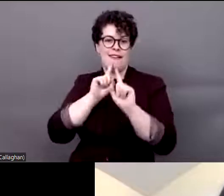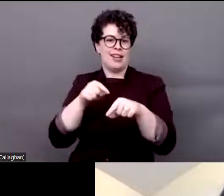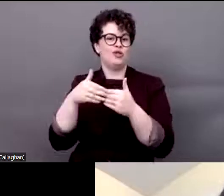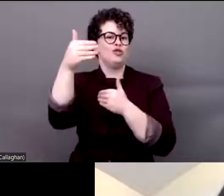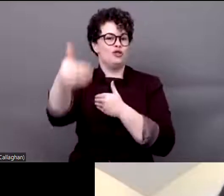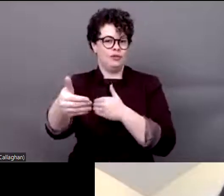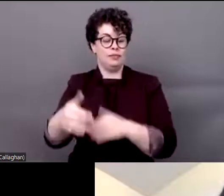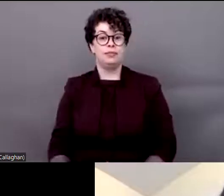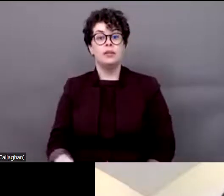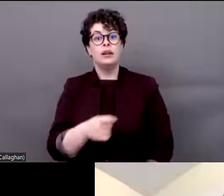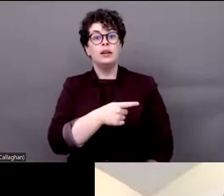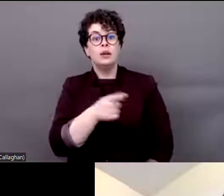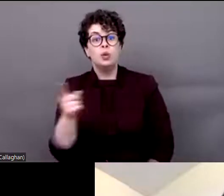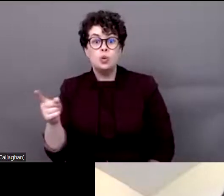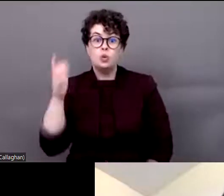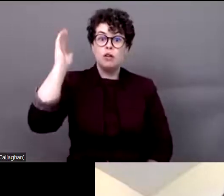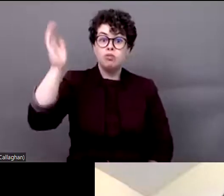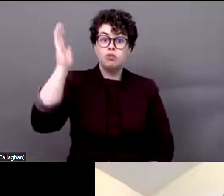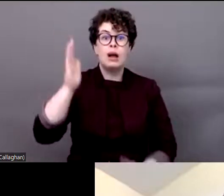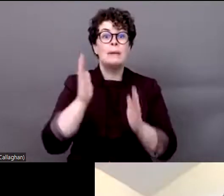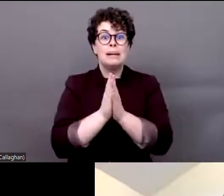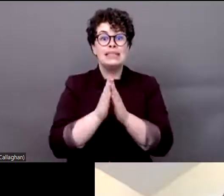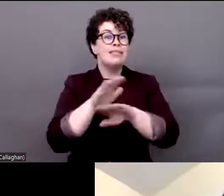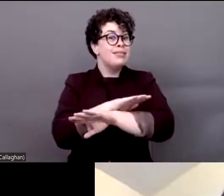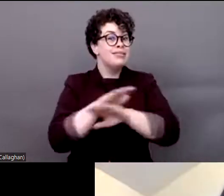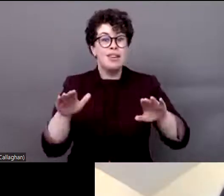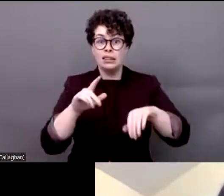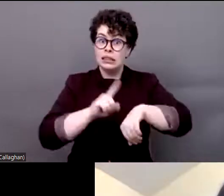and cameras when you are not speaking.